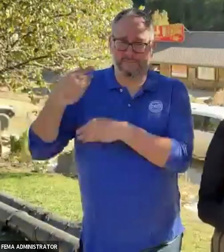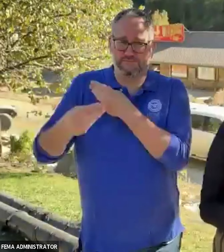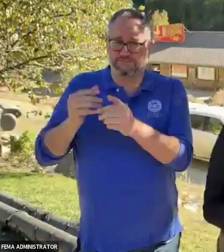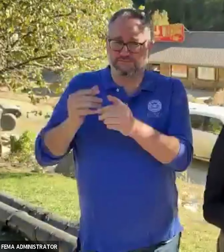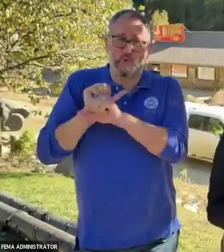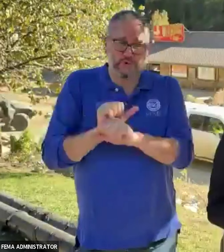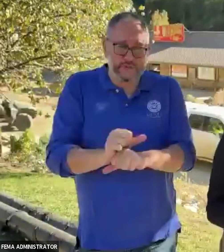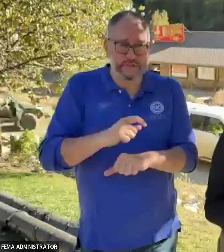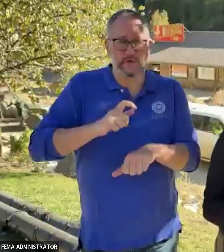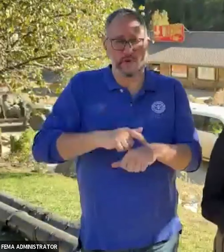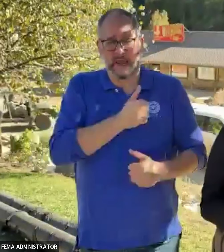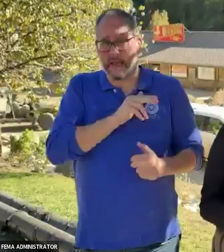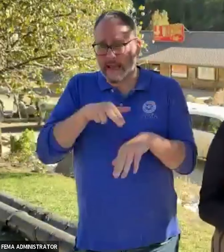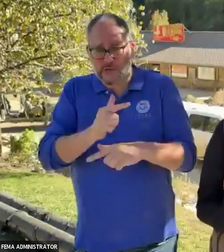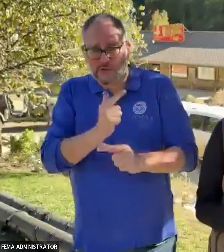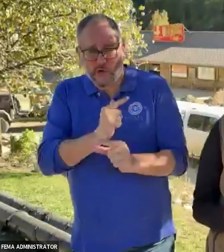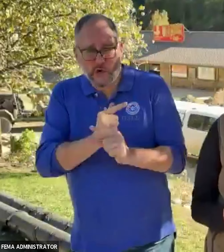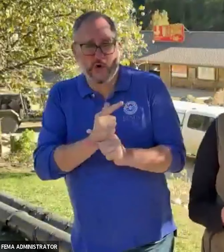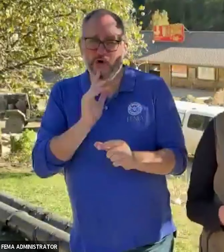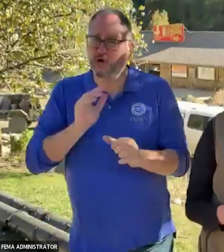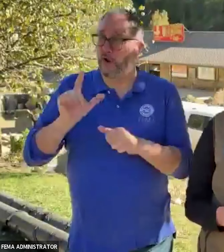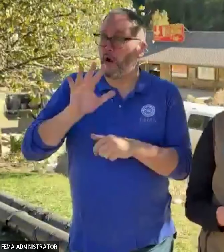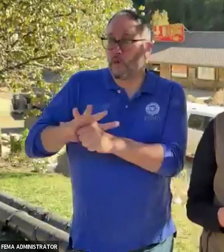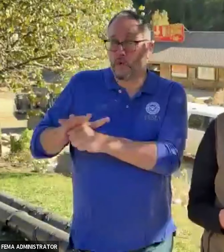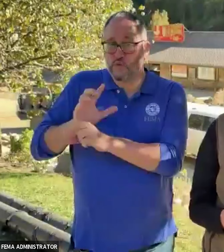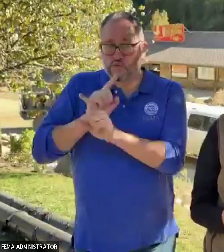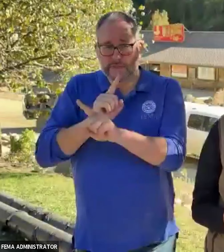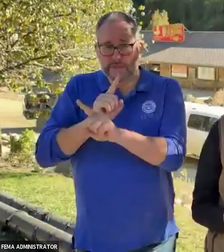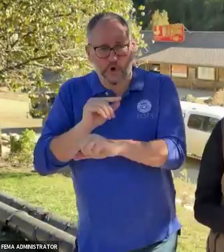and local responders fiercely engaged in helping the communities impacted,